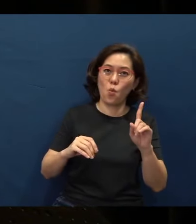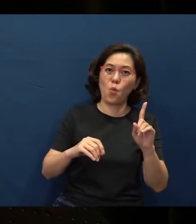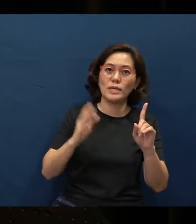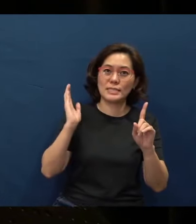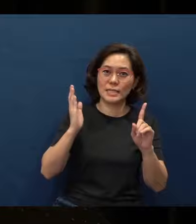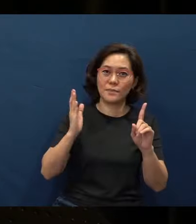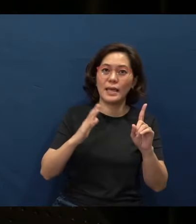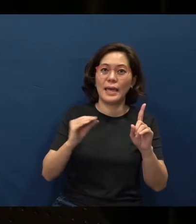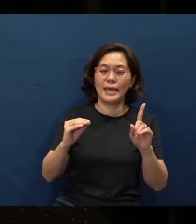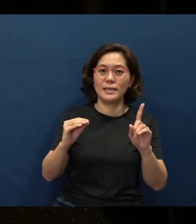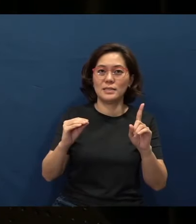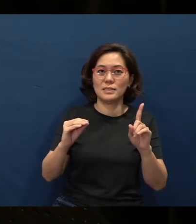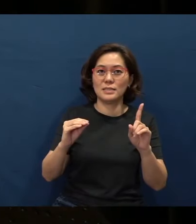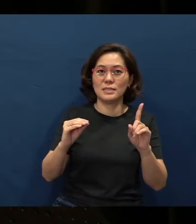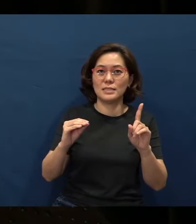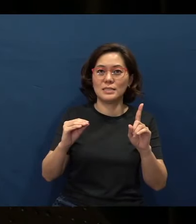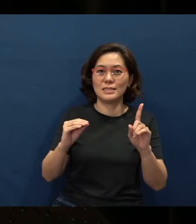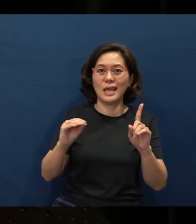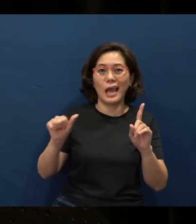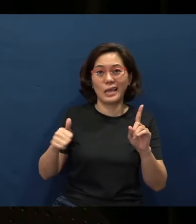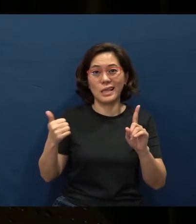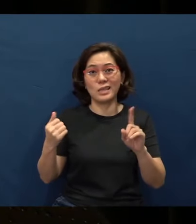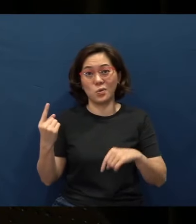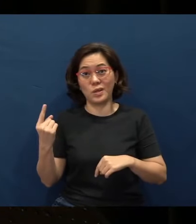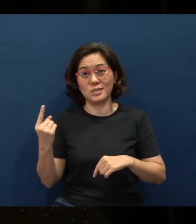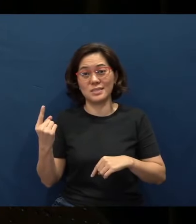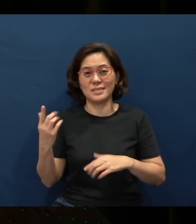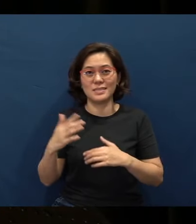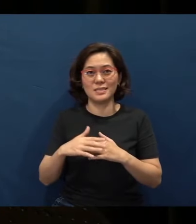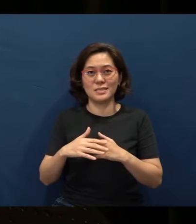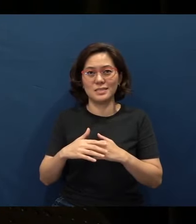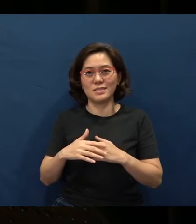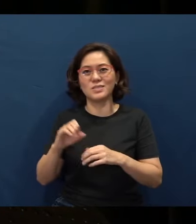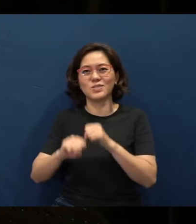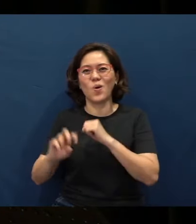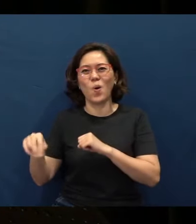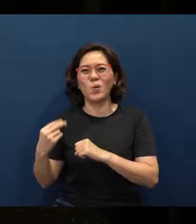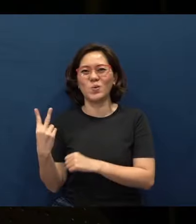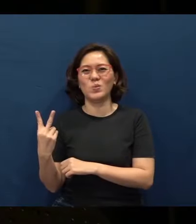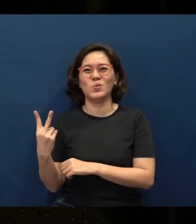and it is the shortest, so it is only two [chuckles].